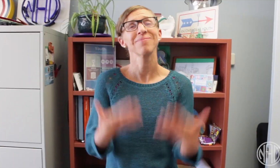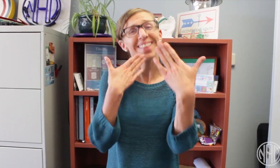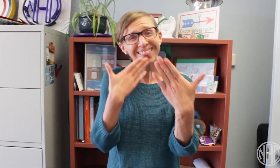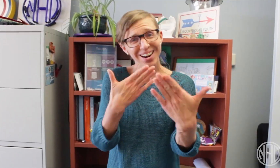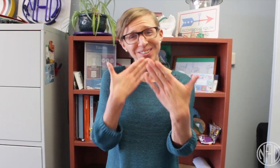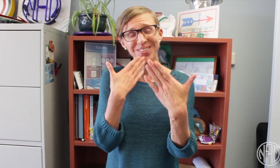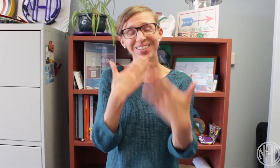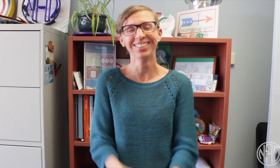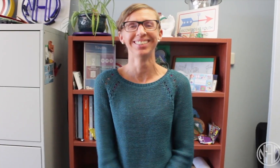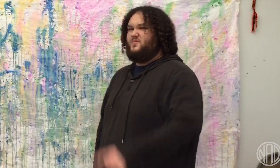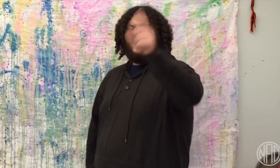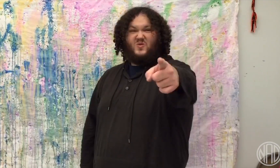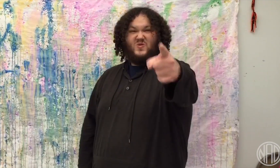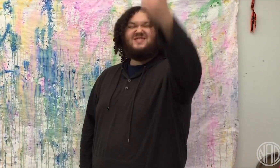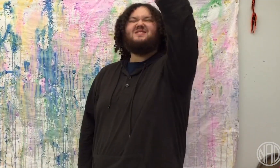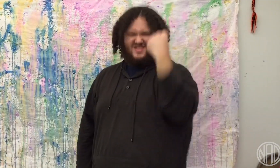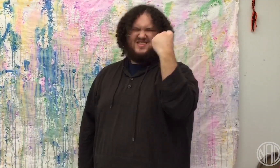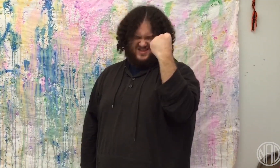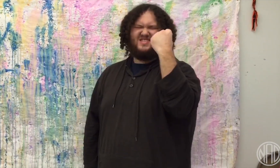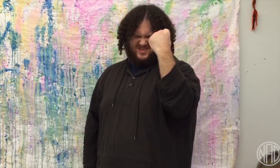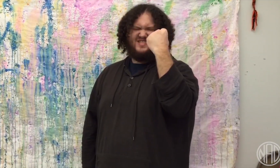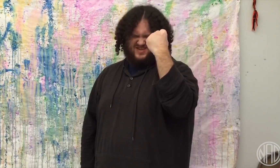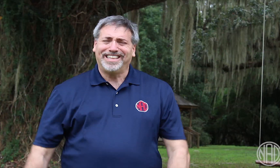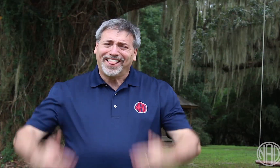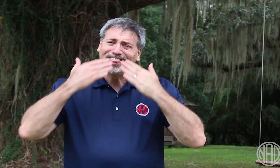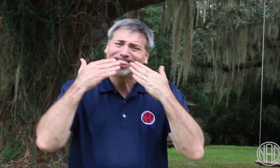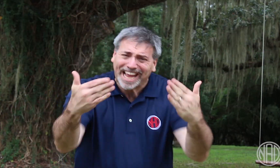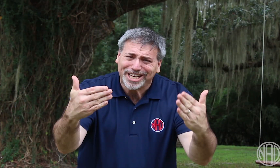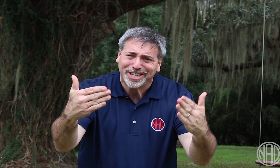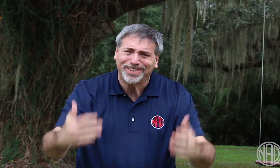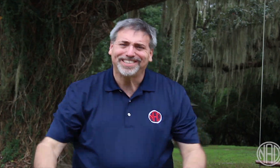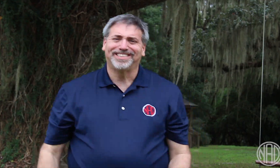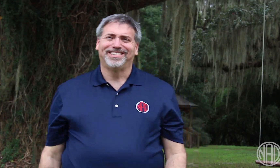Thanks! You're awesome! Thank you!